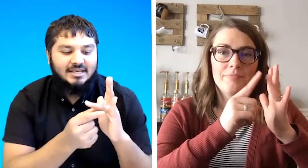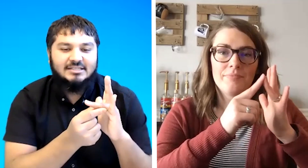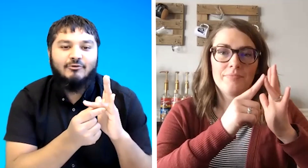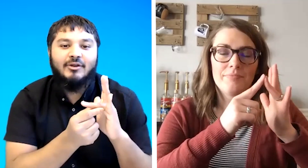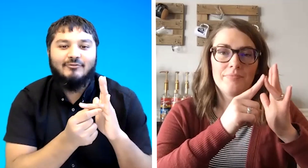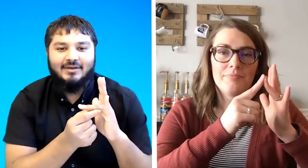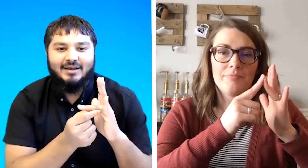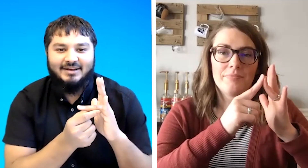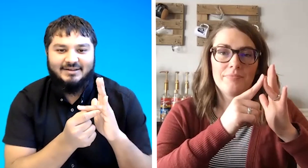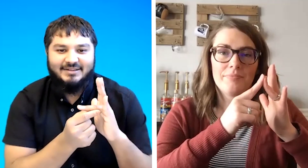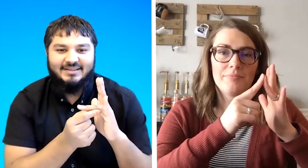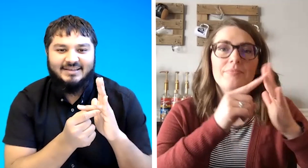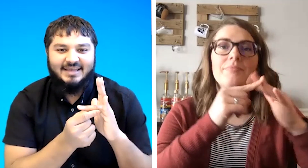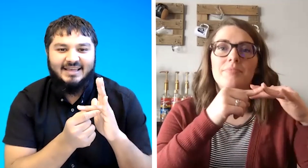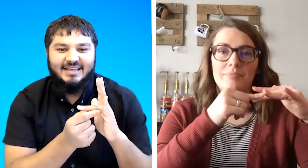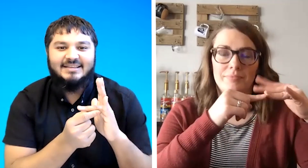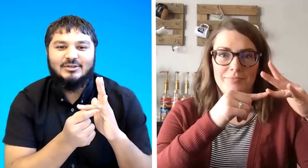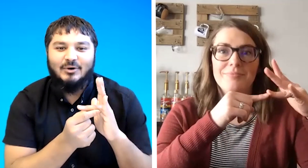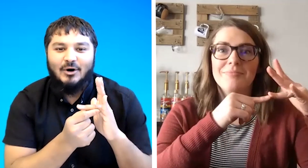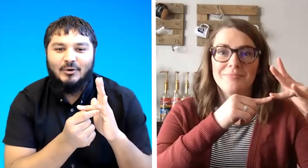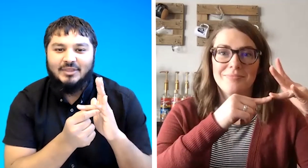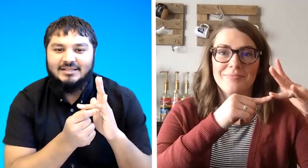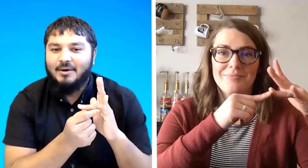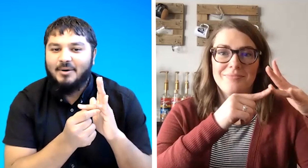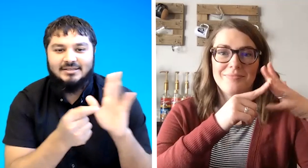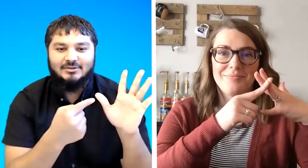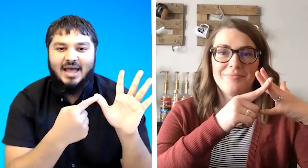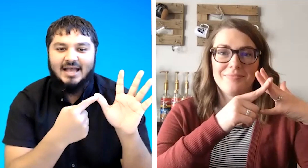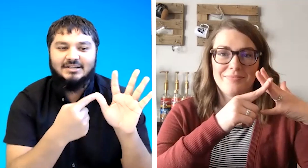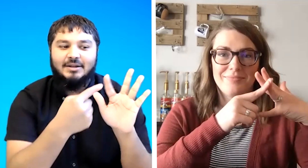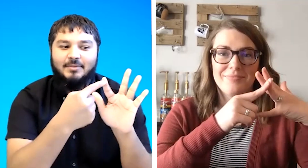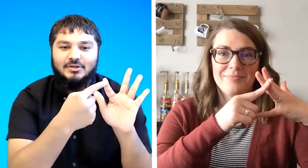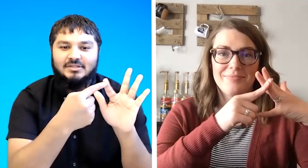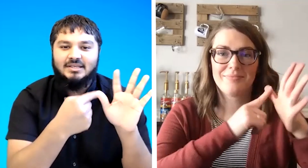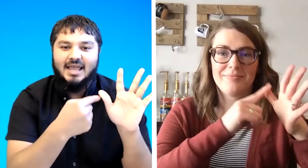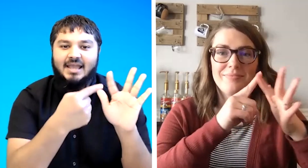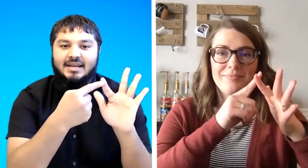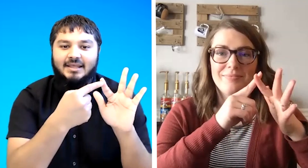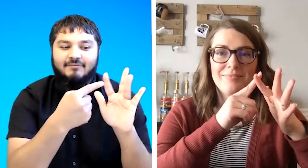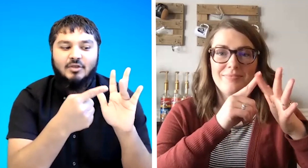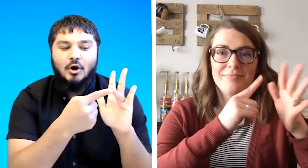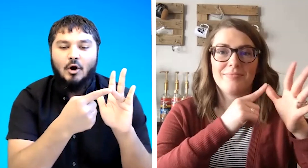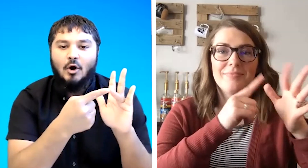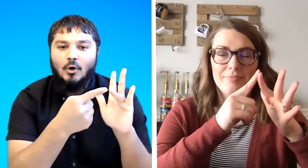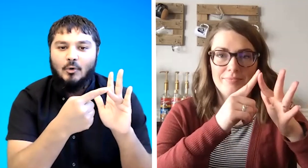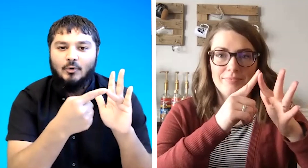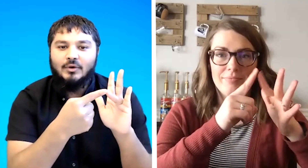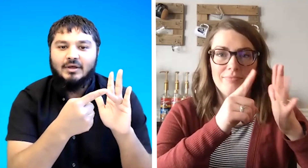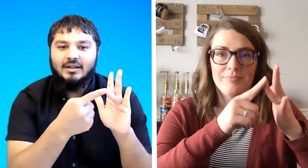is the ring finger okay so oh that's how i say so accident and emergency a and e o like